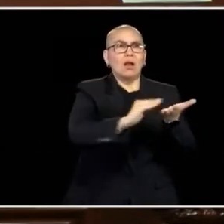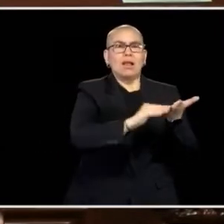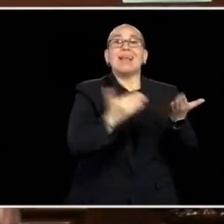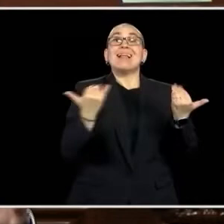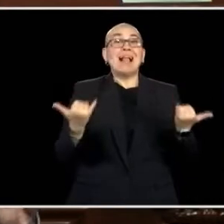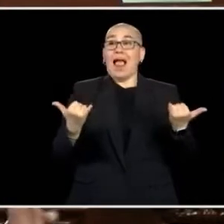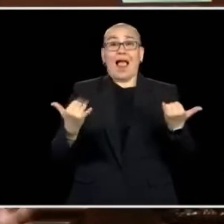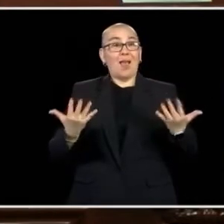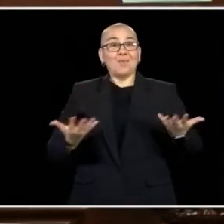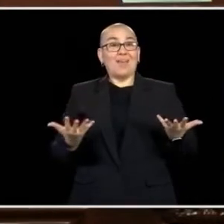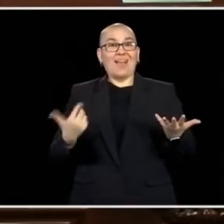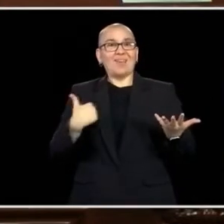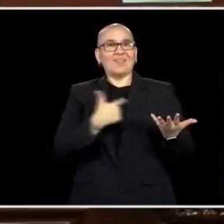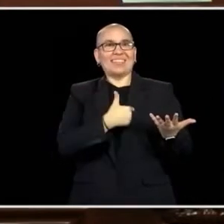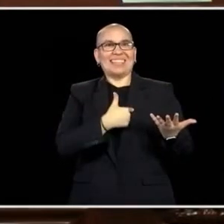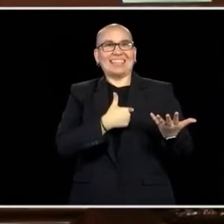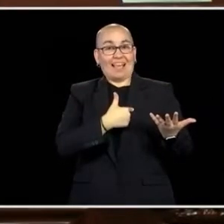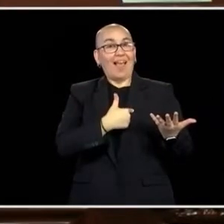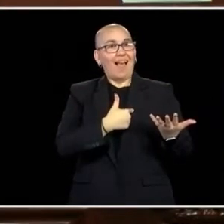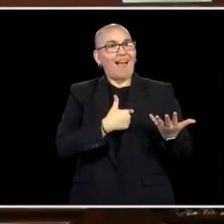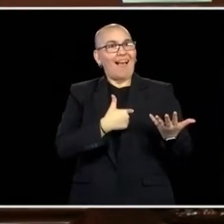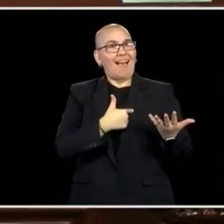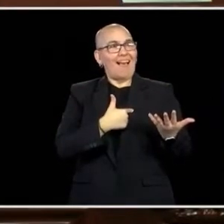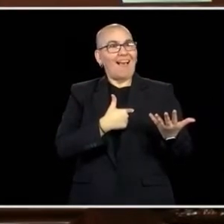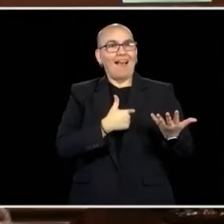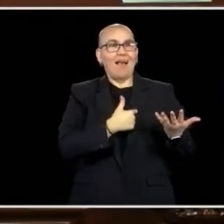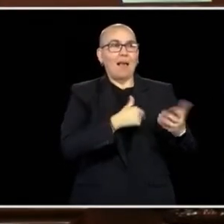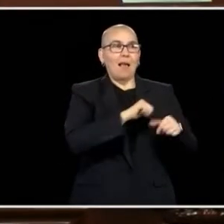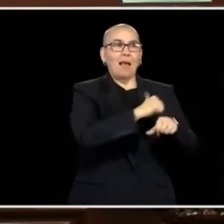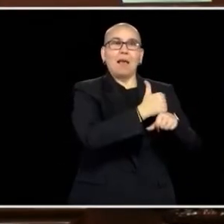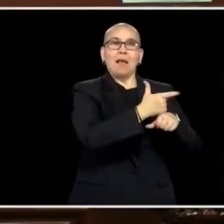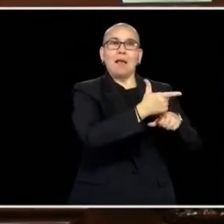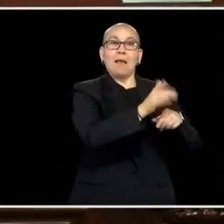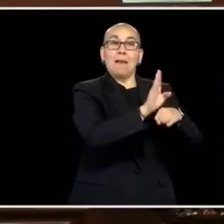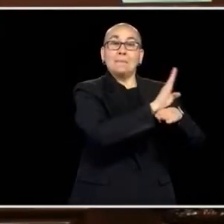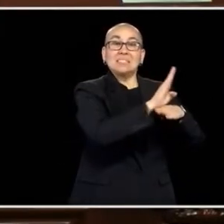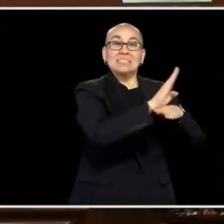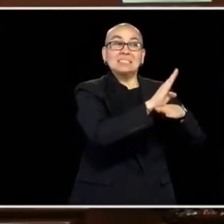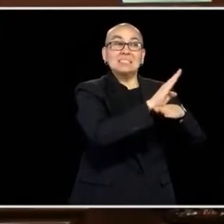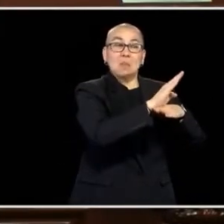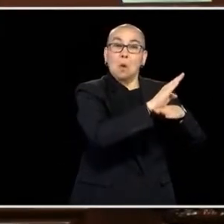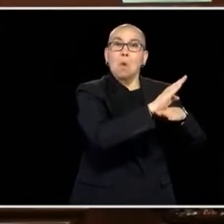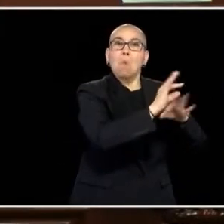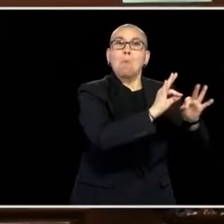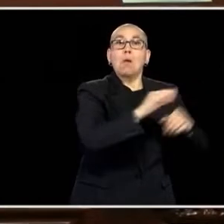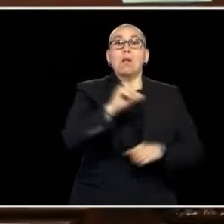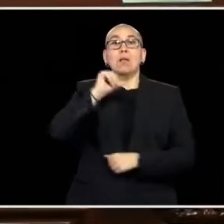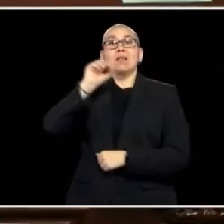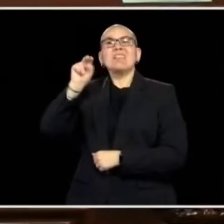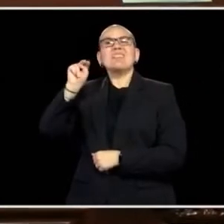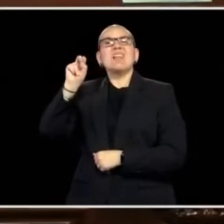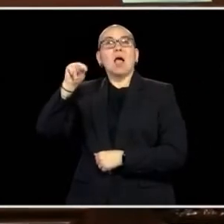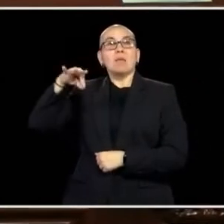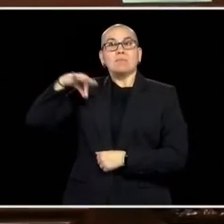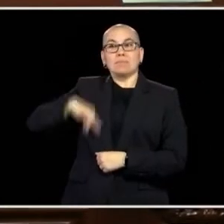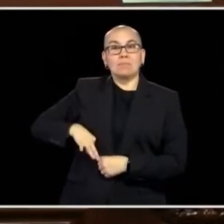AND WE HAVE THE CAPACITY, THE PRIVATE SECTOR HAS THE CAPACITY, OUR NONPROFITS HAVE THE CAPACITY AND OUR BUDGET